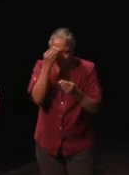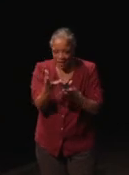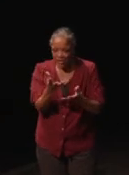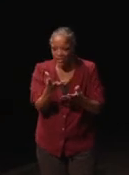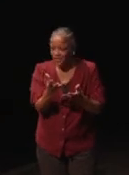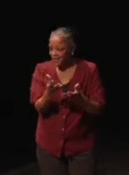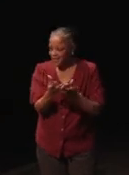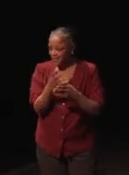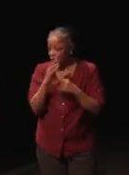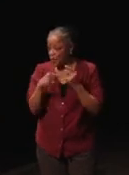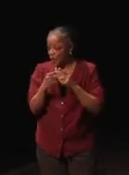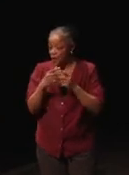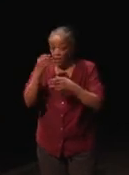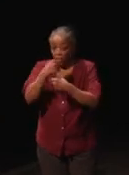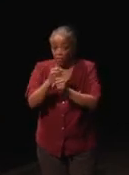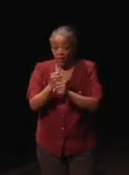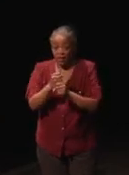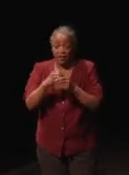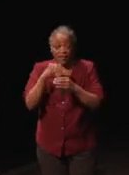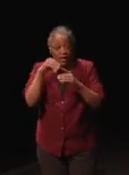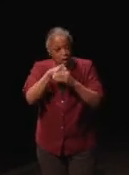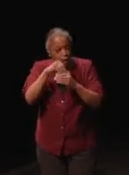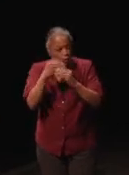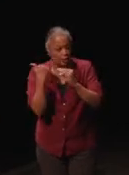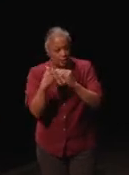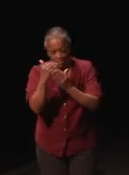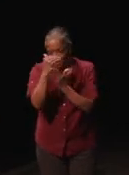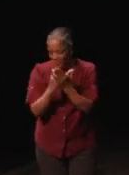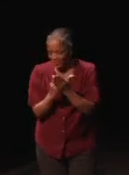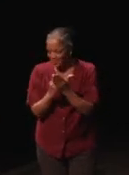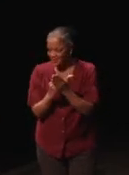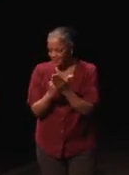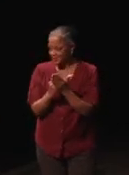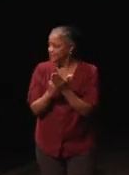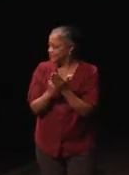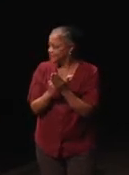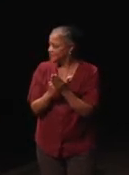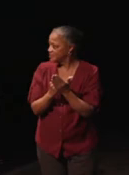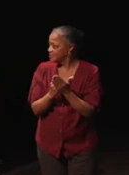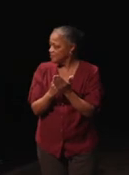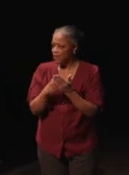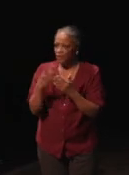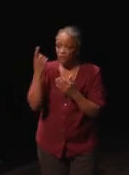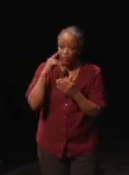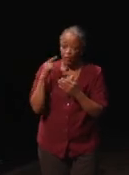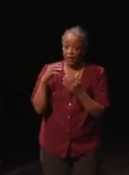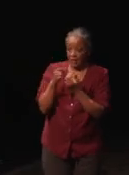Because when I created that internal email list, I did the one for getting feedback,